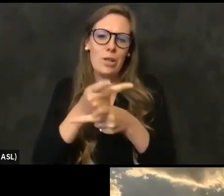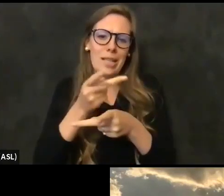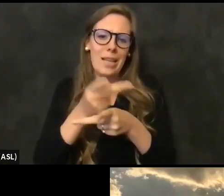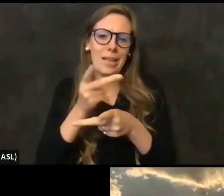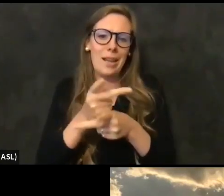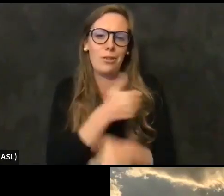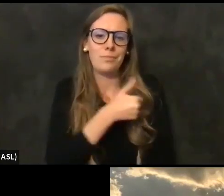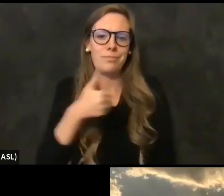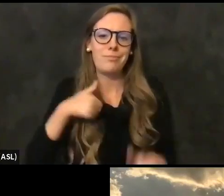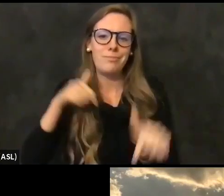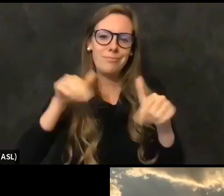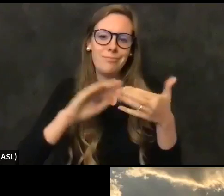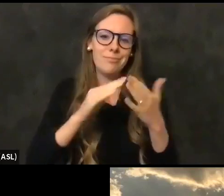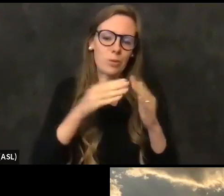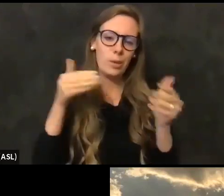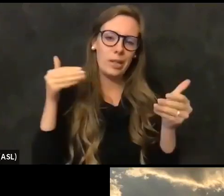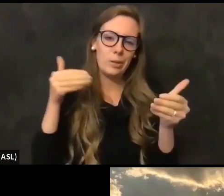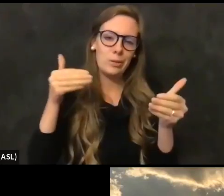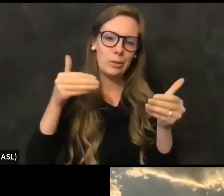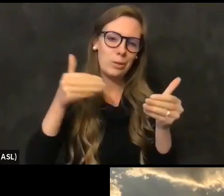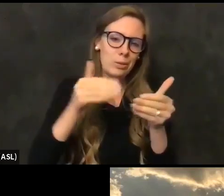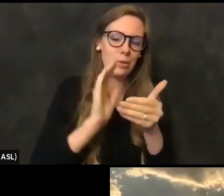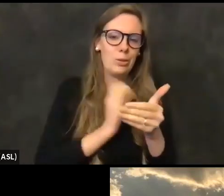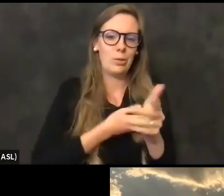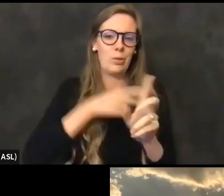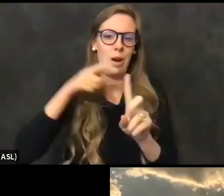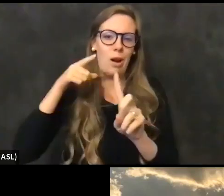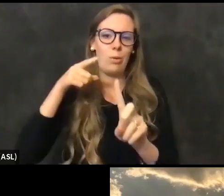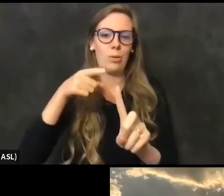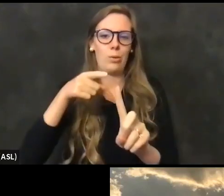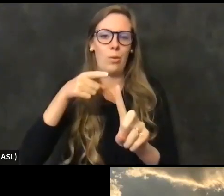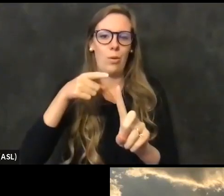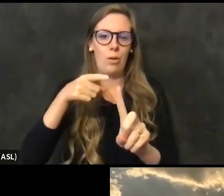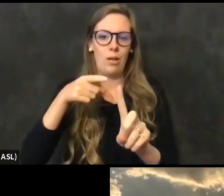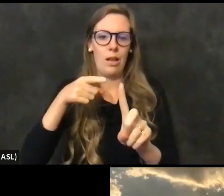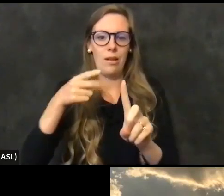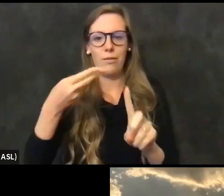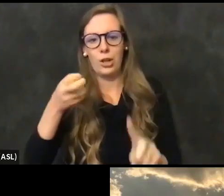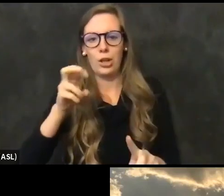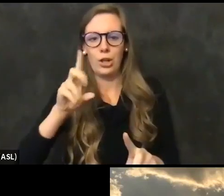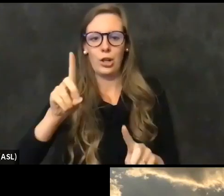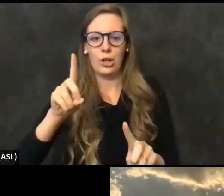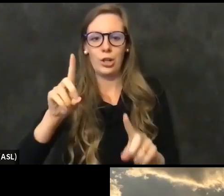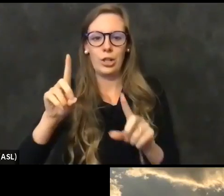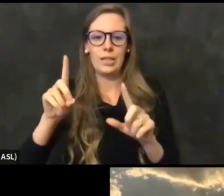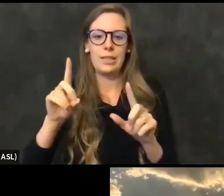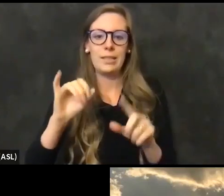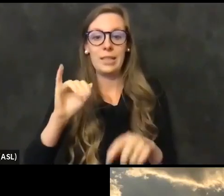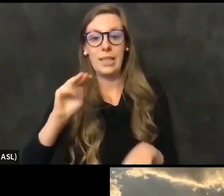It's getting us closer and closer to our goal of achieving herd immunity here in Sonoma County. Now, I'd like to turn it over to my